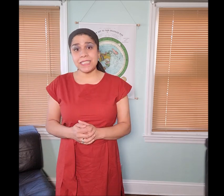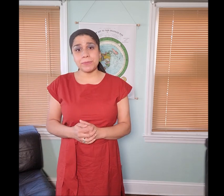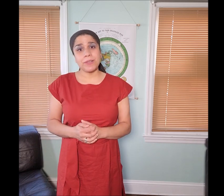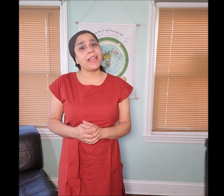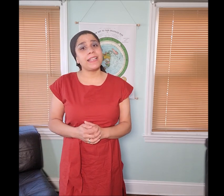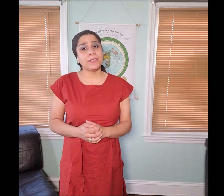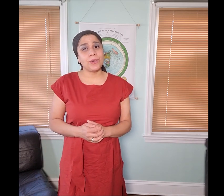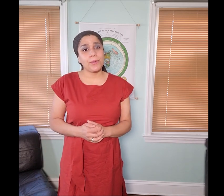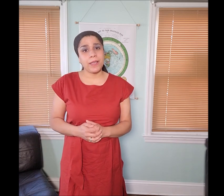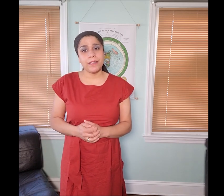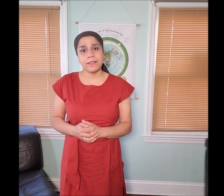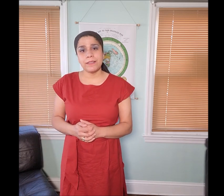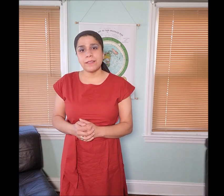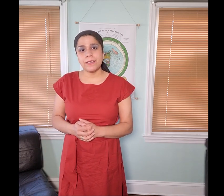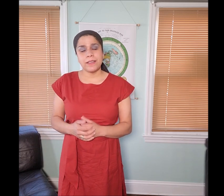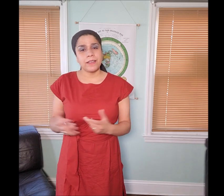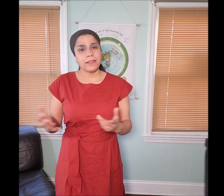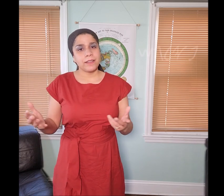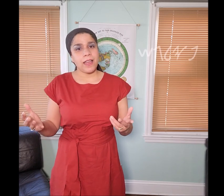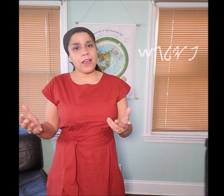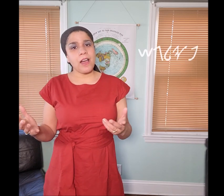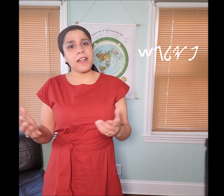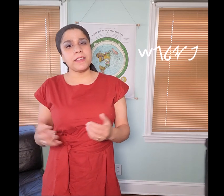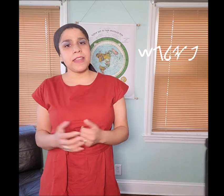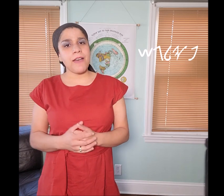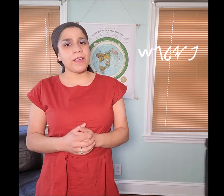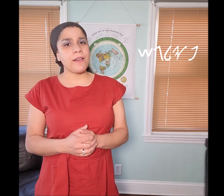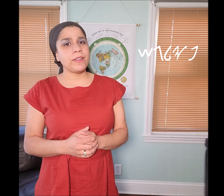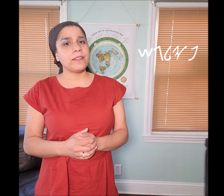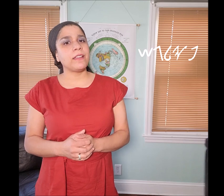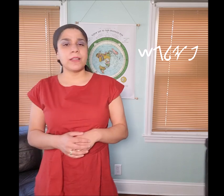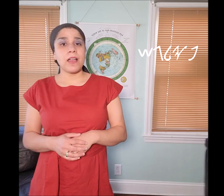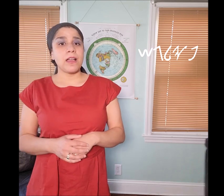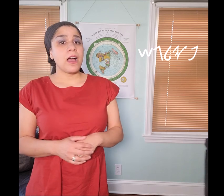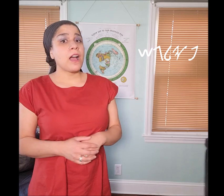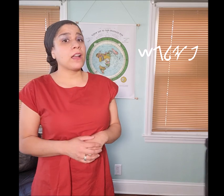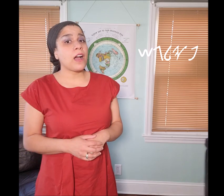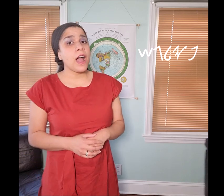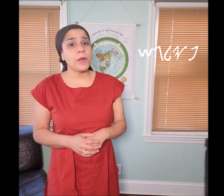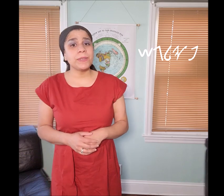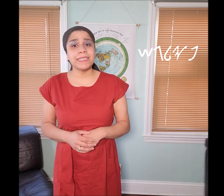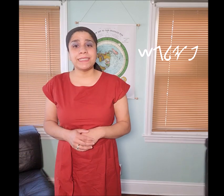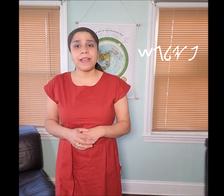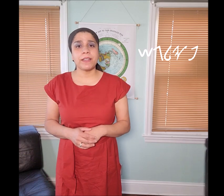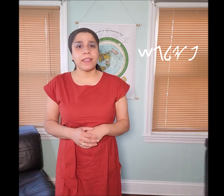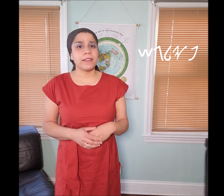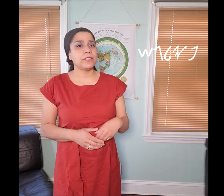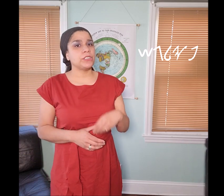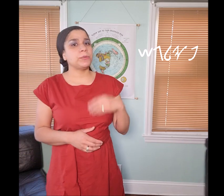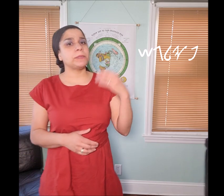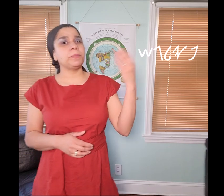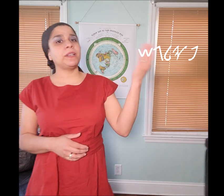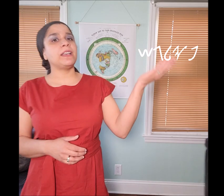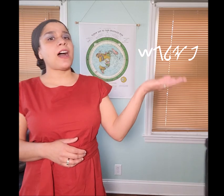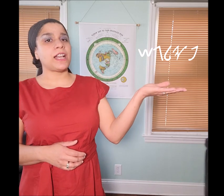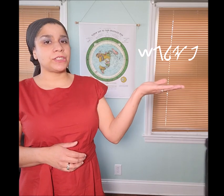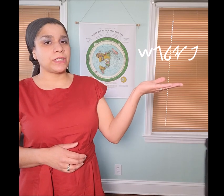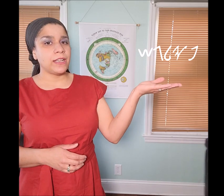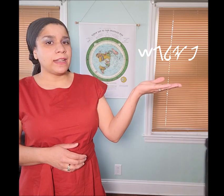Ishmael had to go away, Hagar didn't have a covenant. Hagar was a surrogate, she was "𐤐𐤉𐤋𐤂𐤔 peylgash".